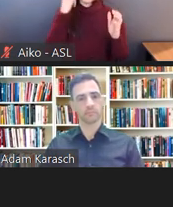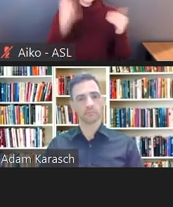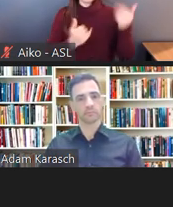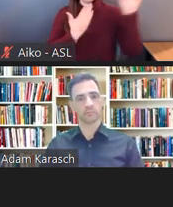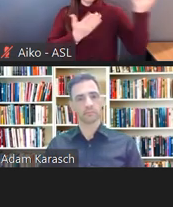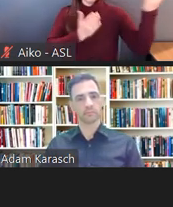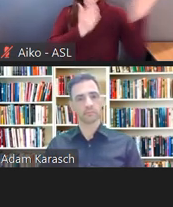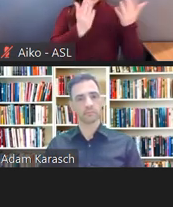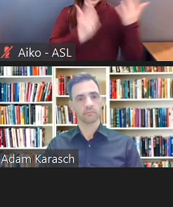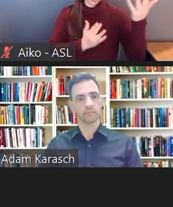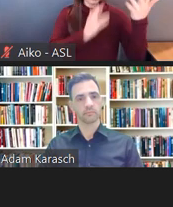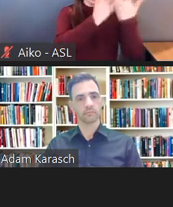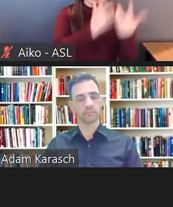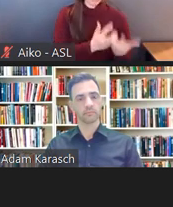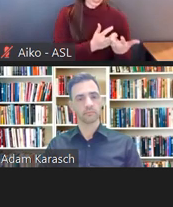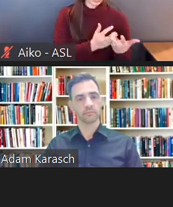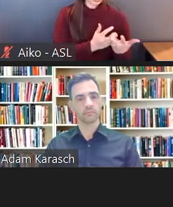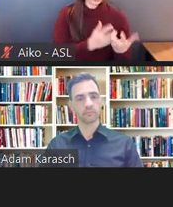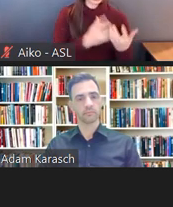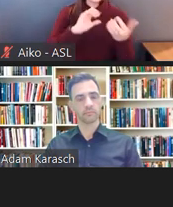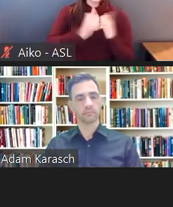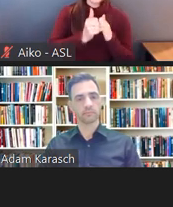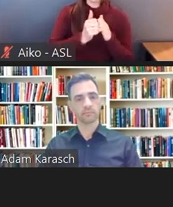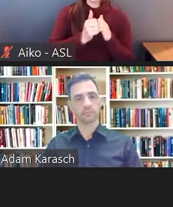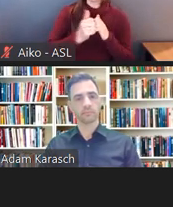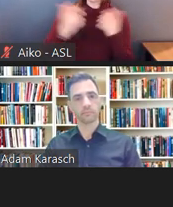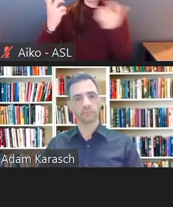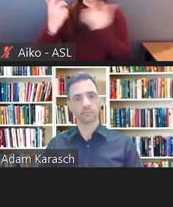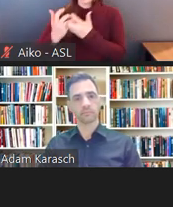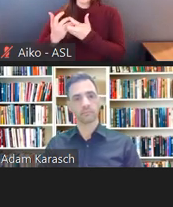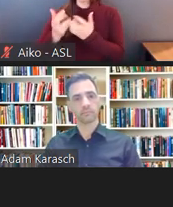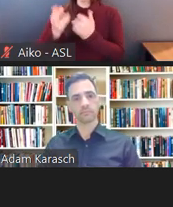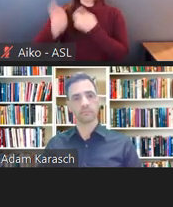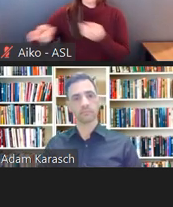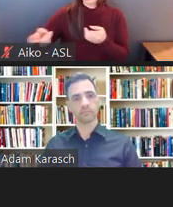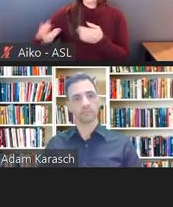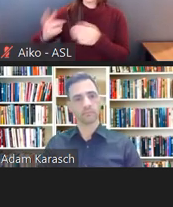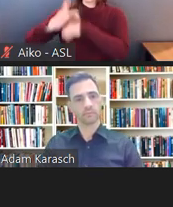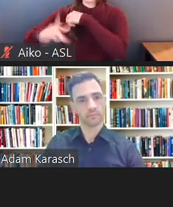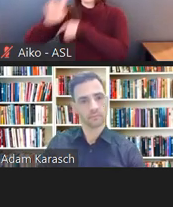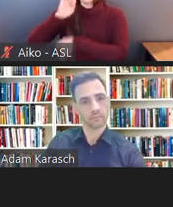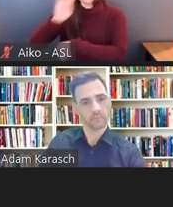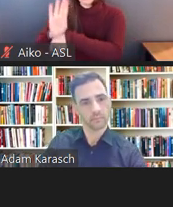when it comes to expenses, and resources, and the impact it would have on the business.